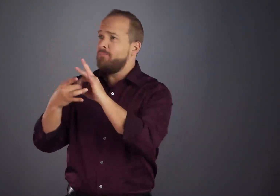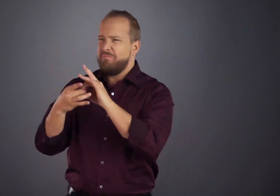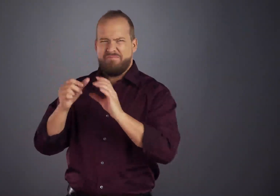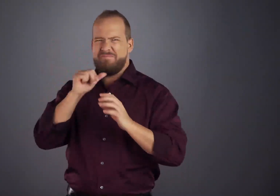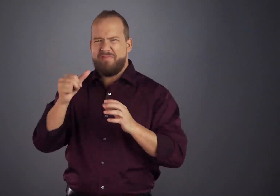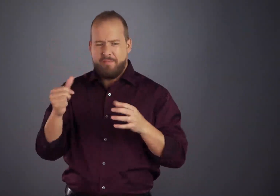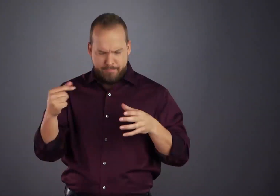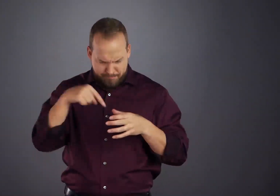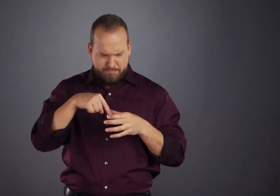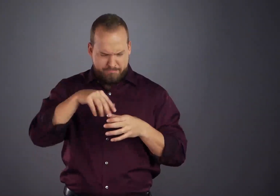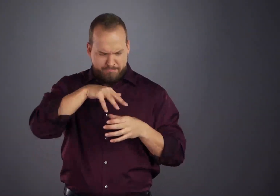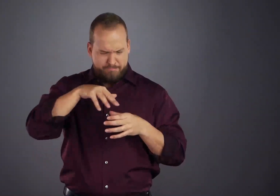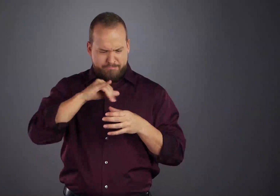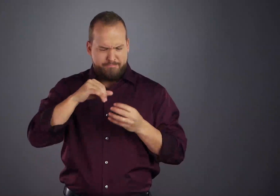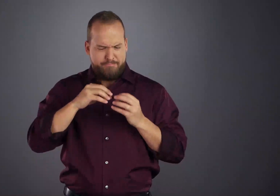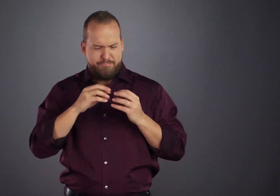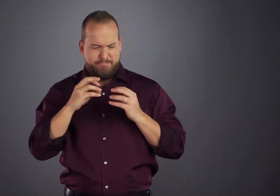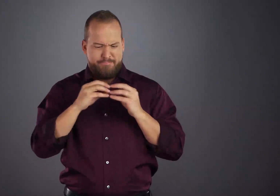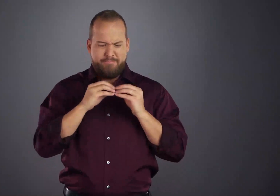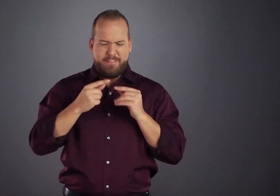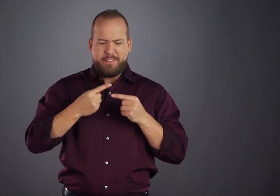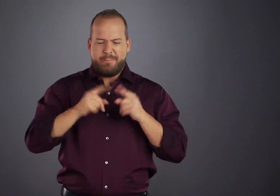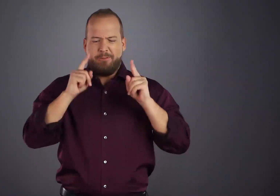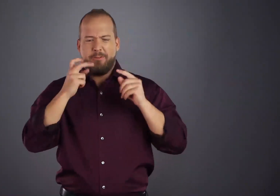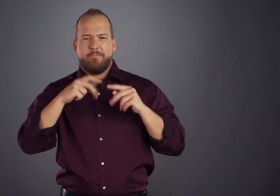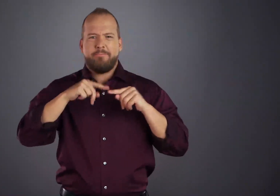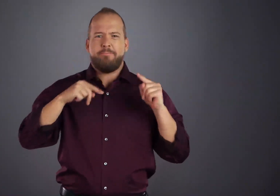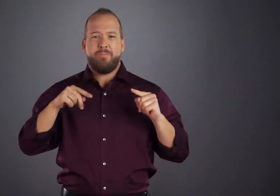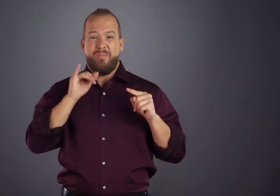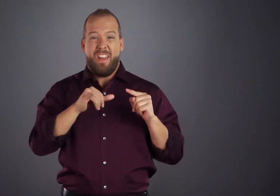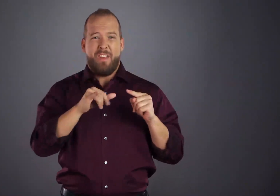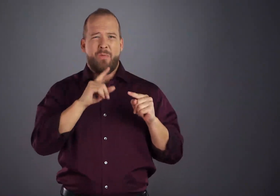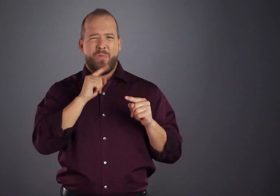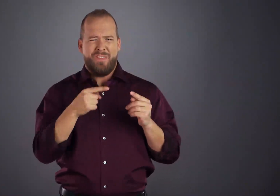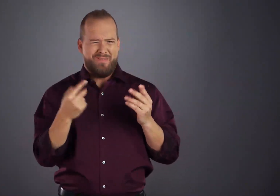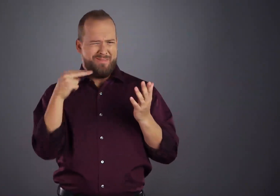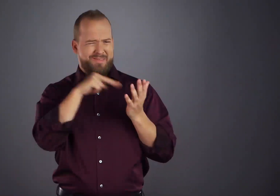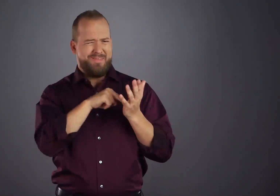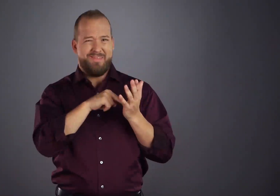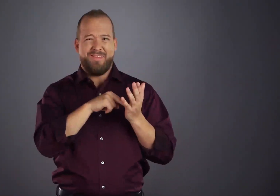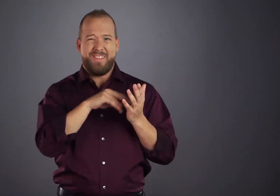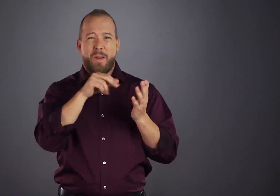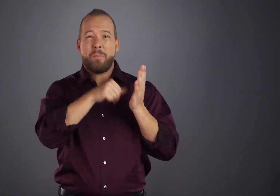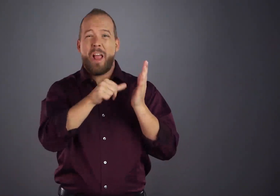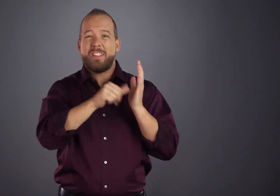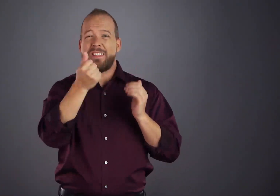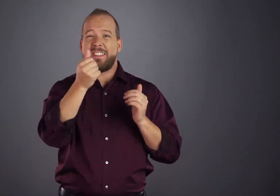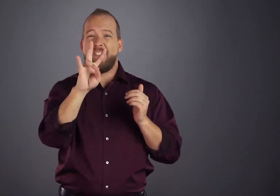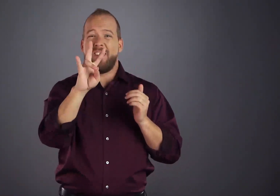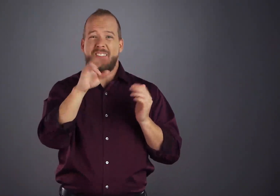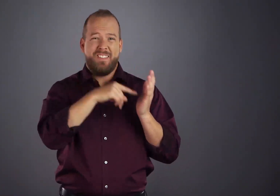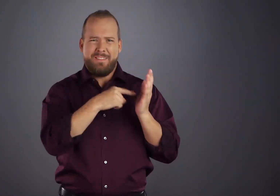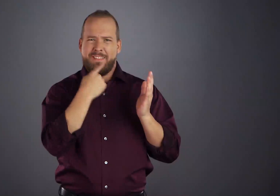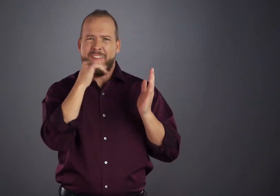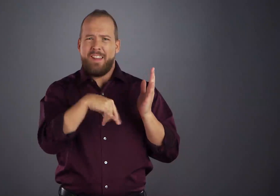(page 17 of this book) was written in 1939, it referred to a fellowship composed